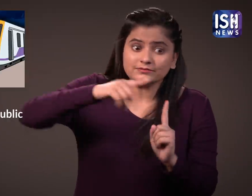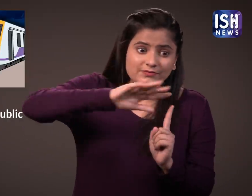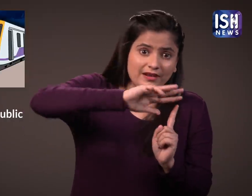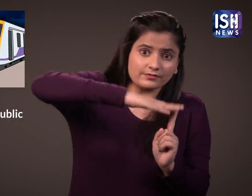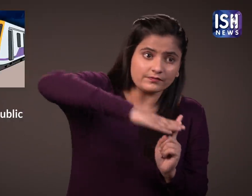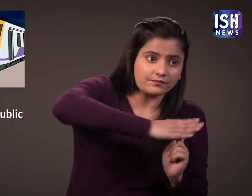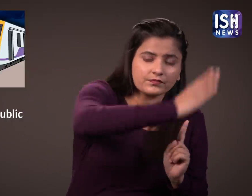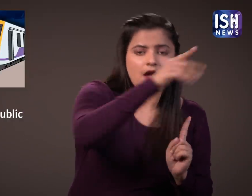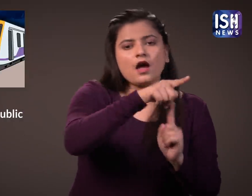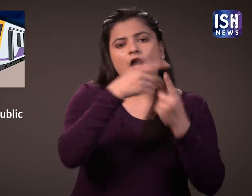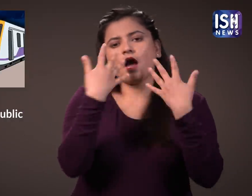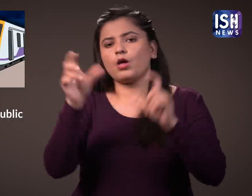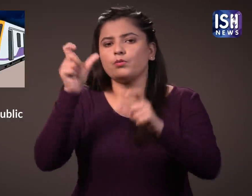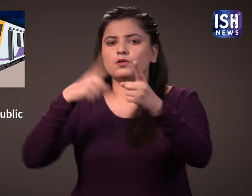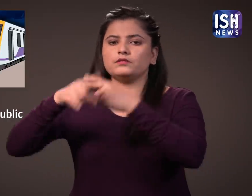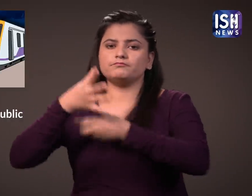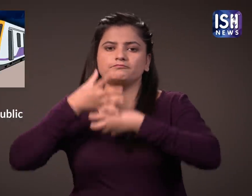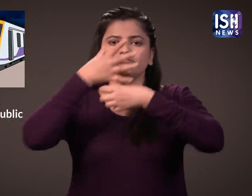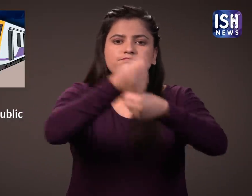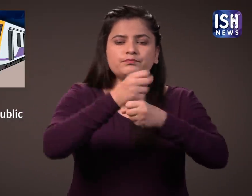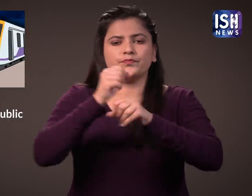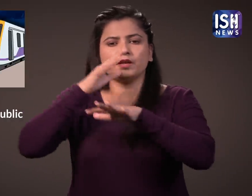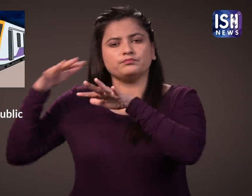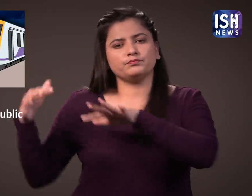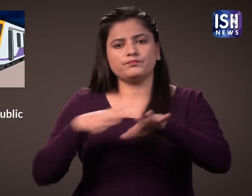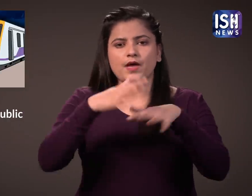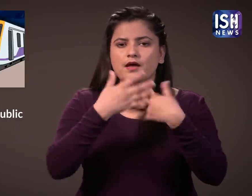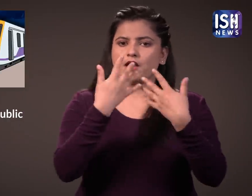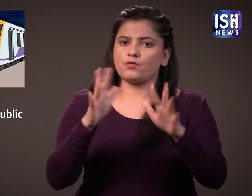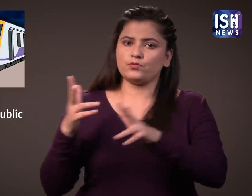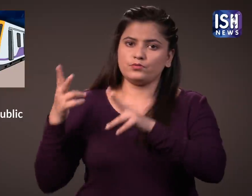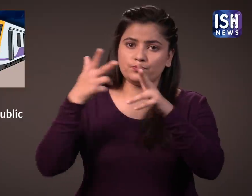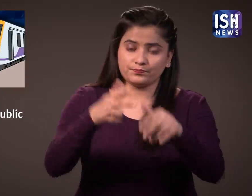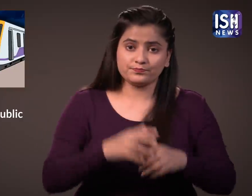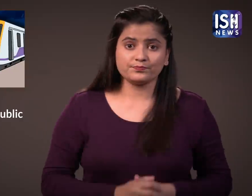the general public will be allowed to board.